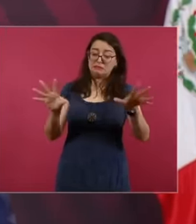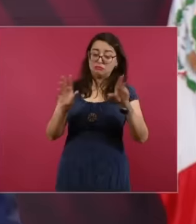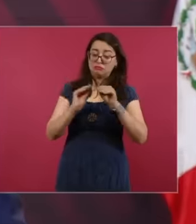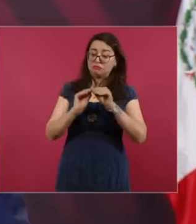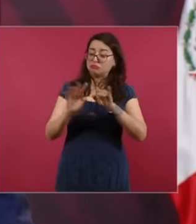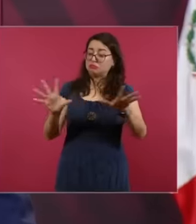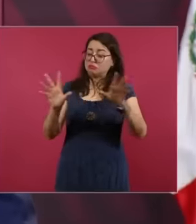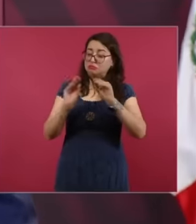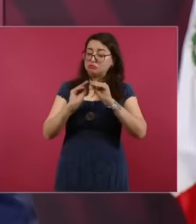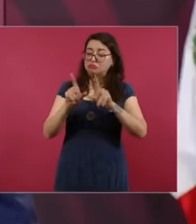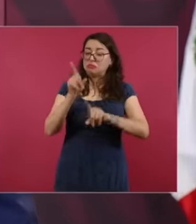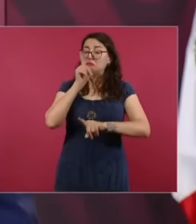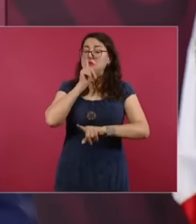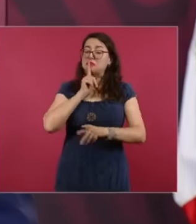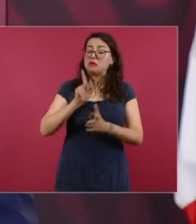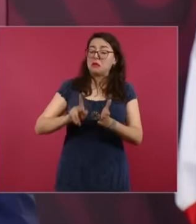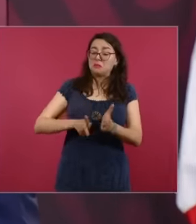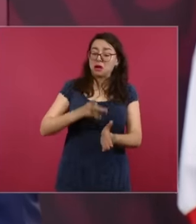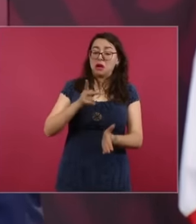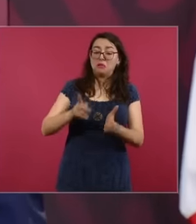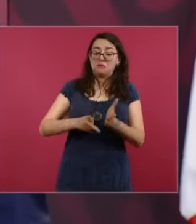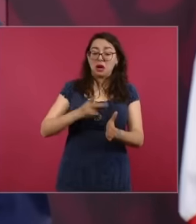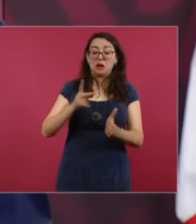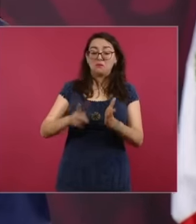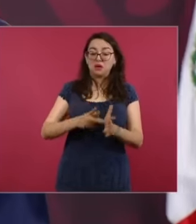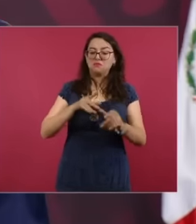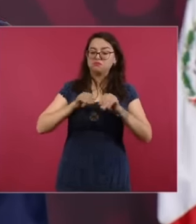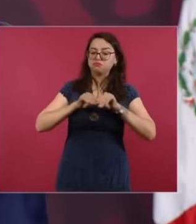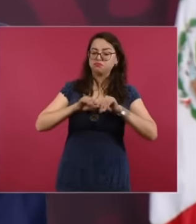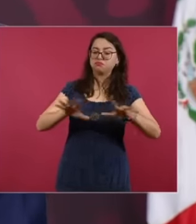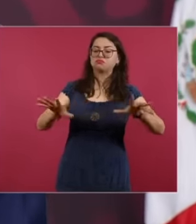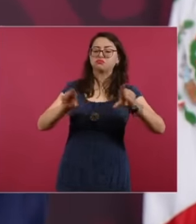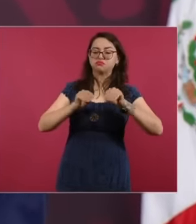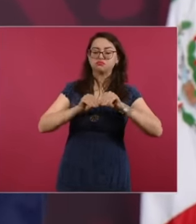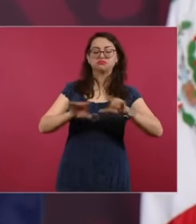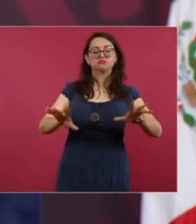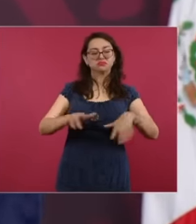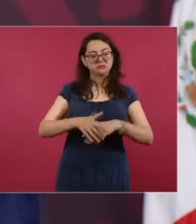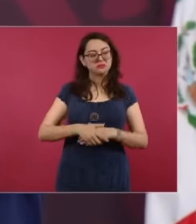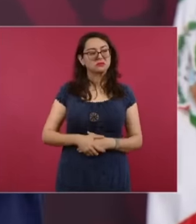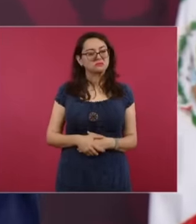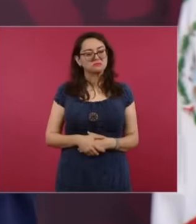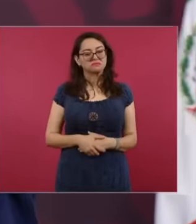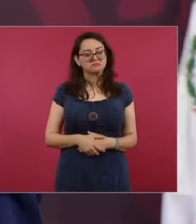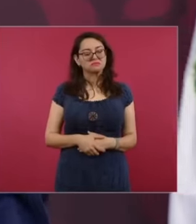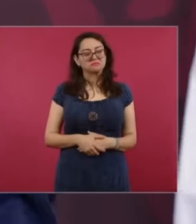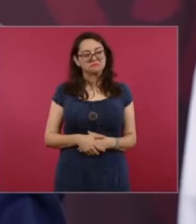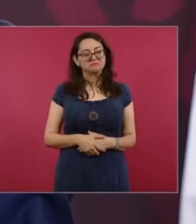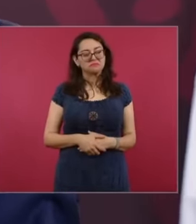we have this